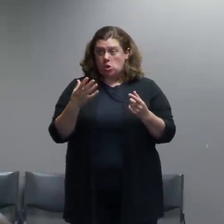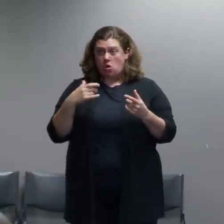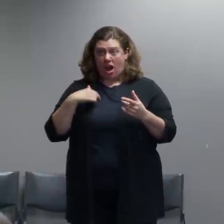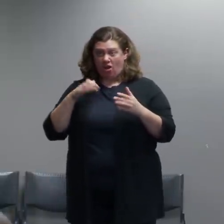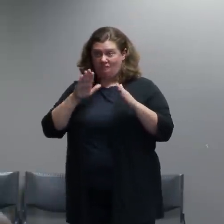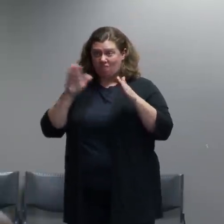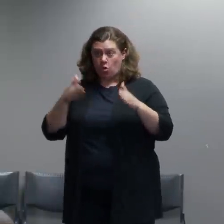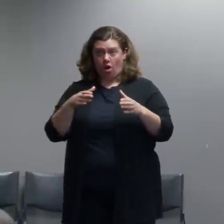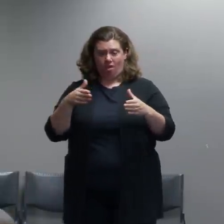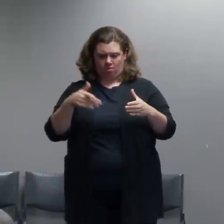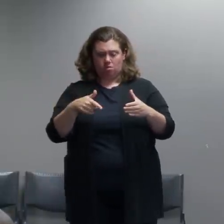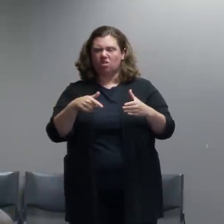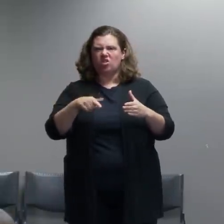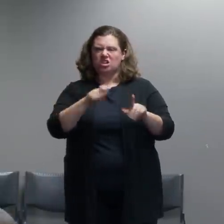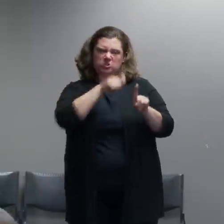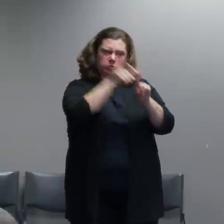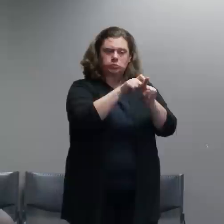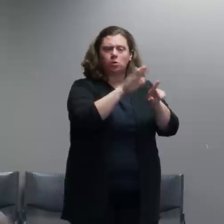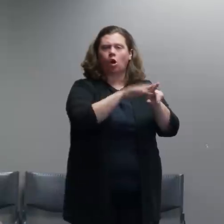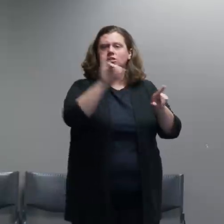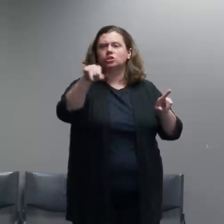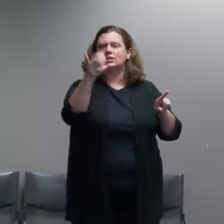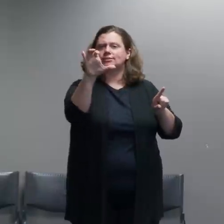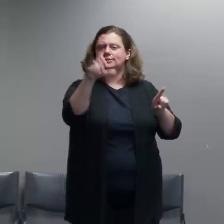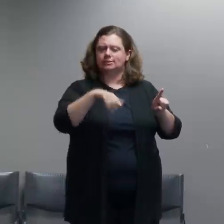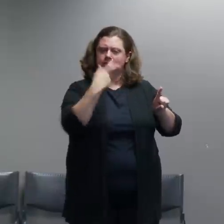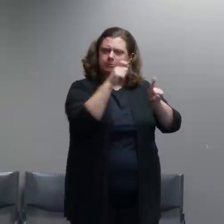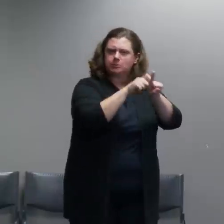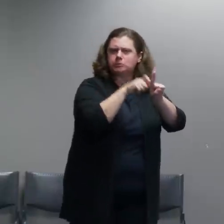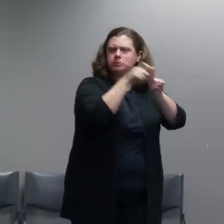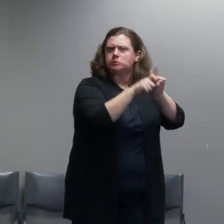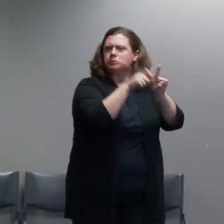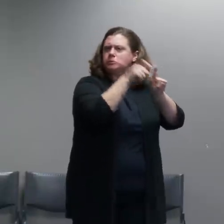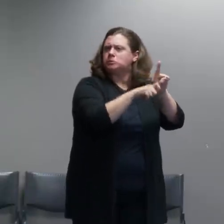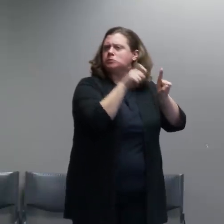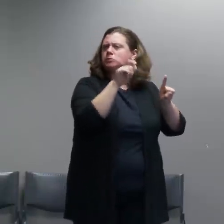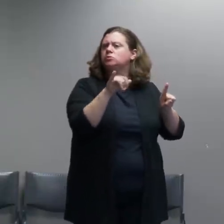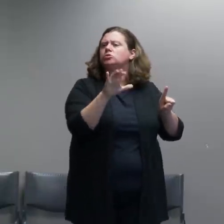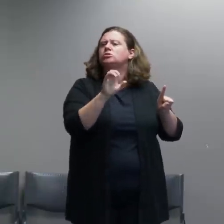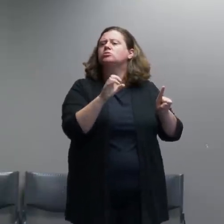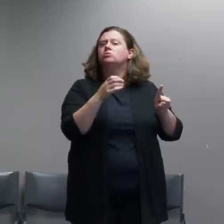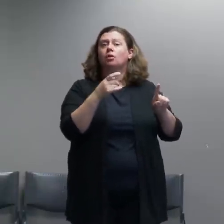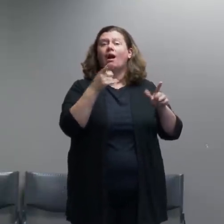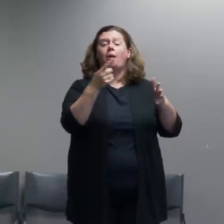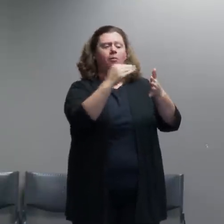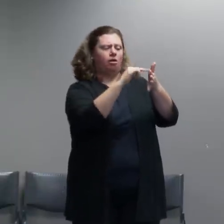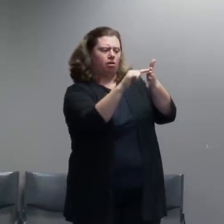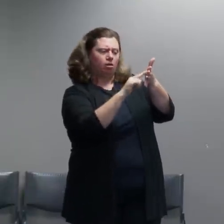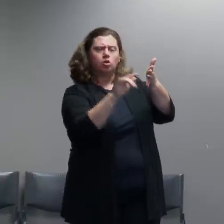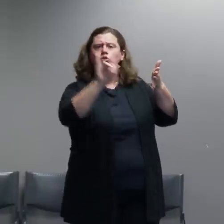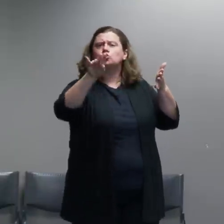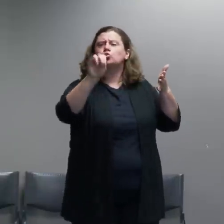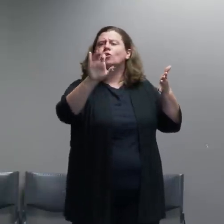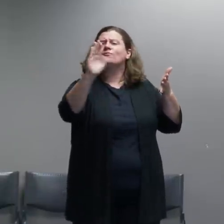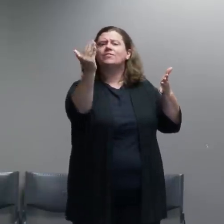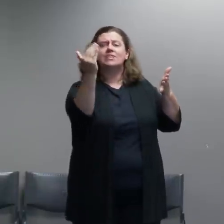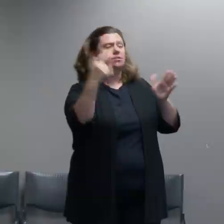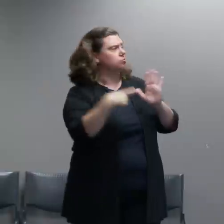So on June 15th we moved the fence. But before we get to that this